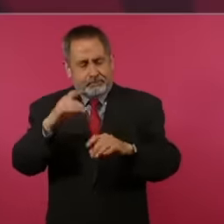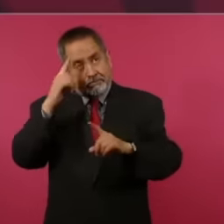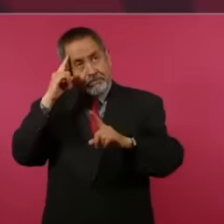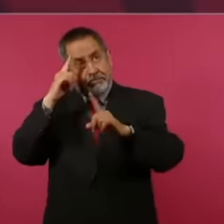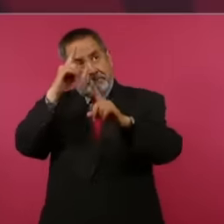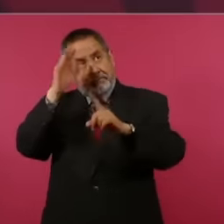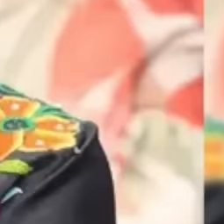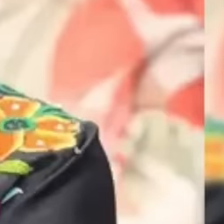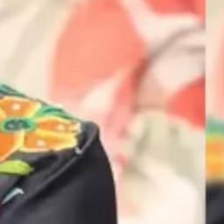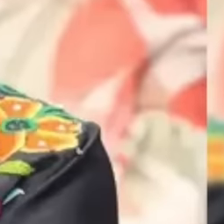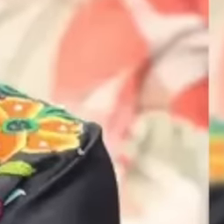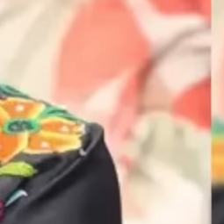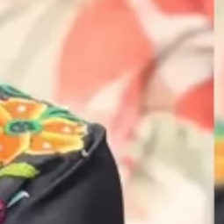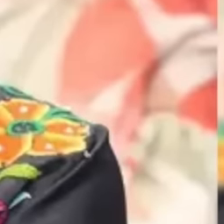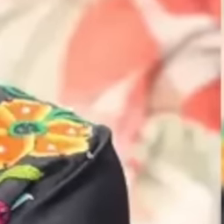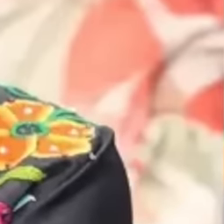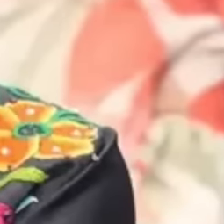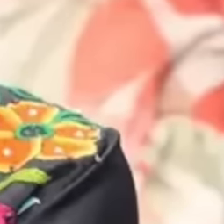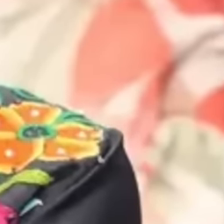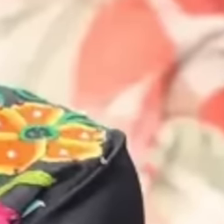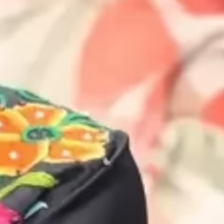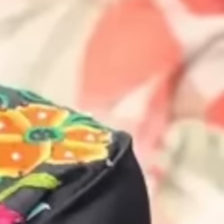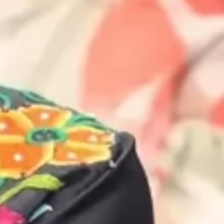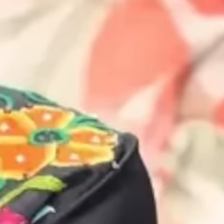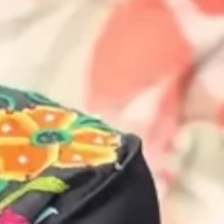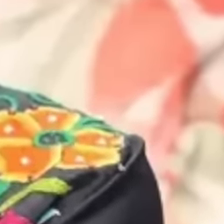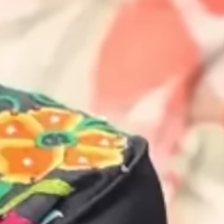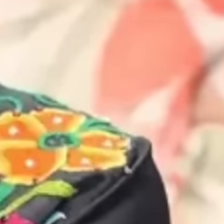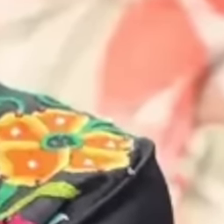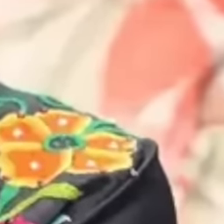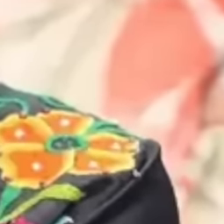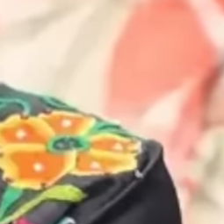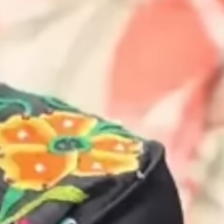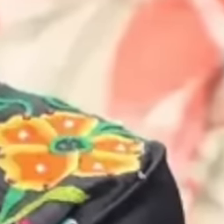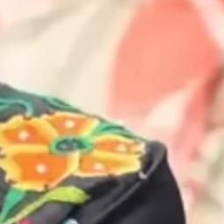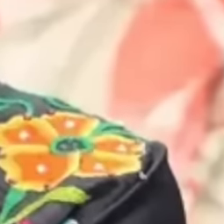humanist philosophical principle of Love for